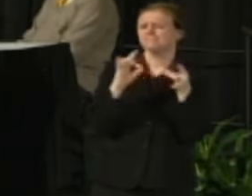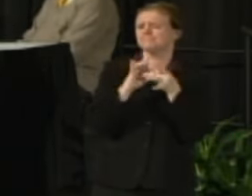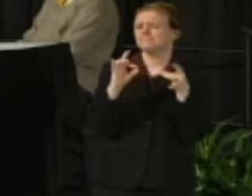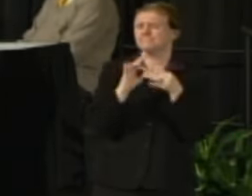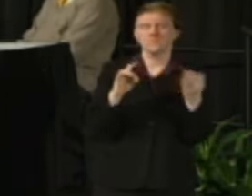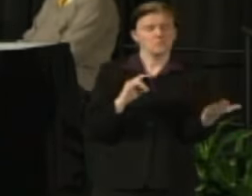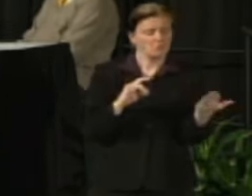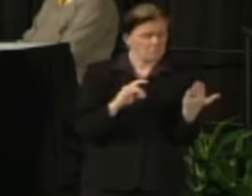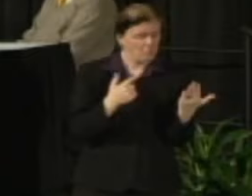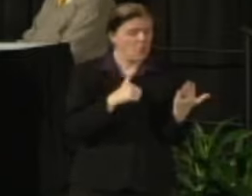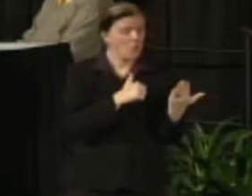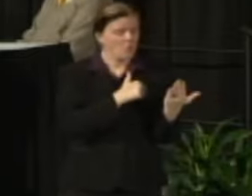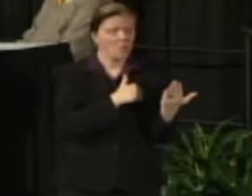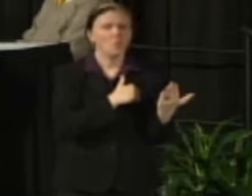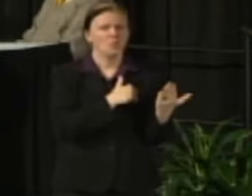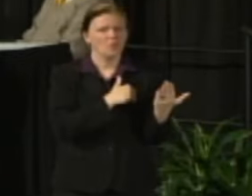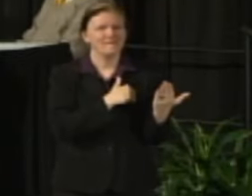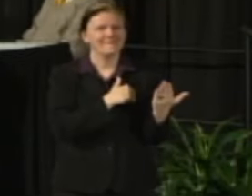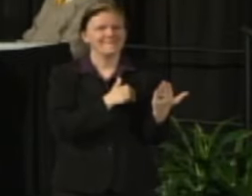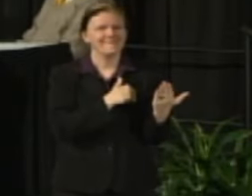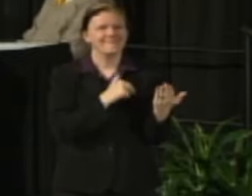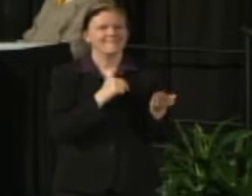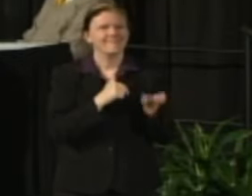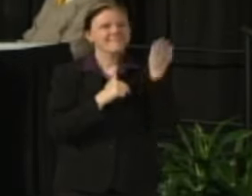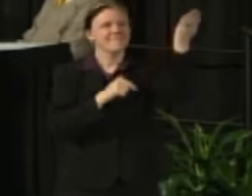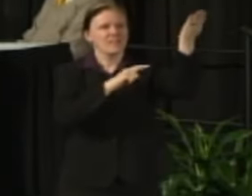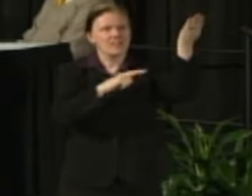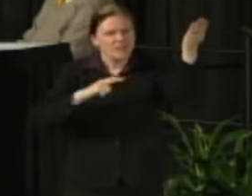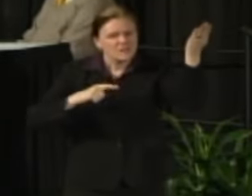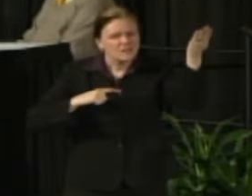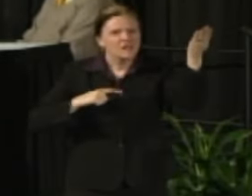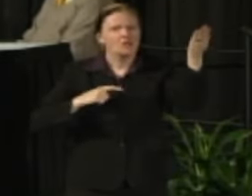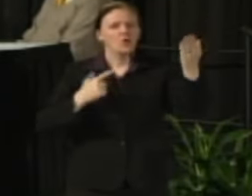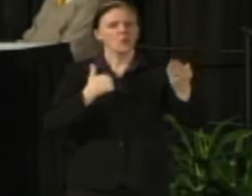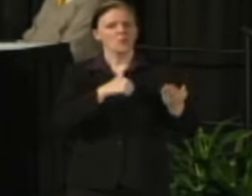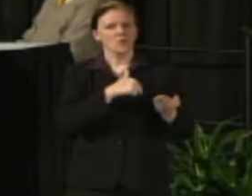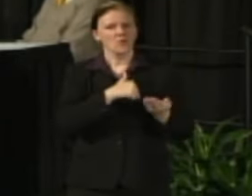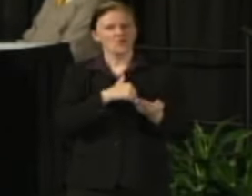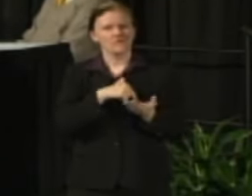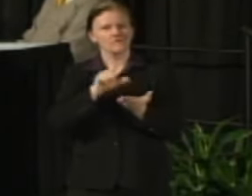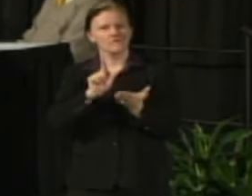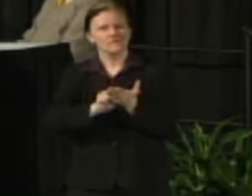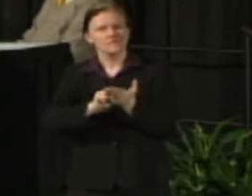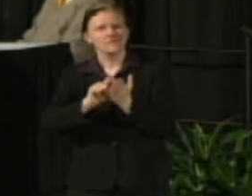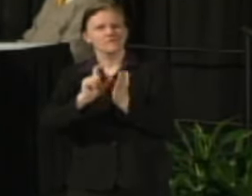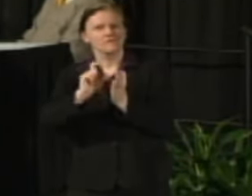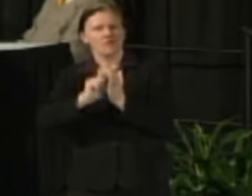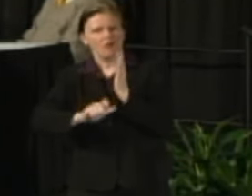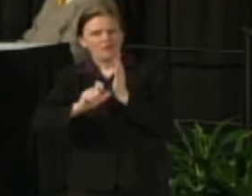that you can then share in a compilation. Continue to be advocates for UWM, for ourselves.